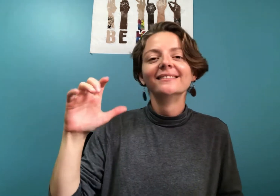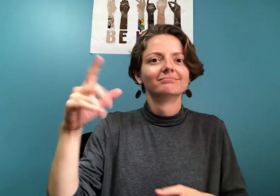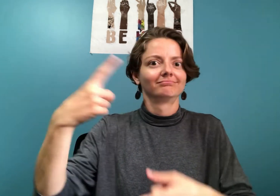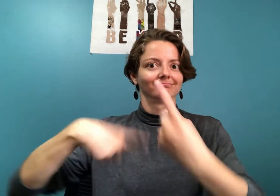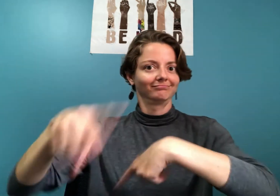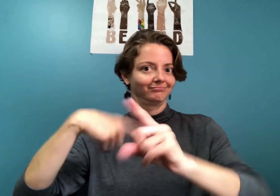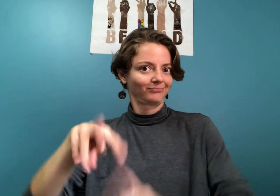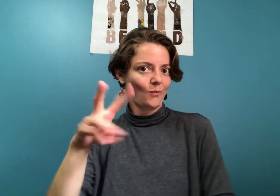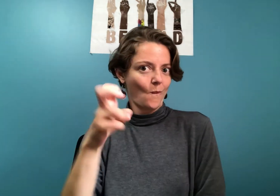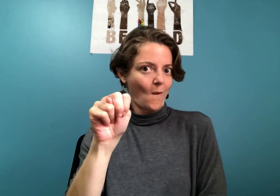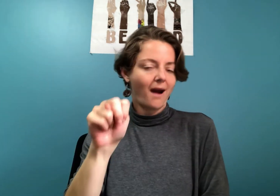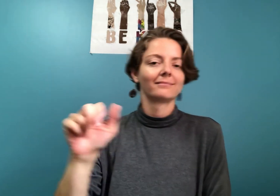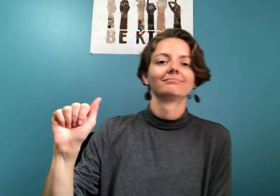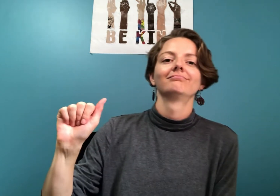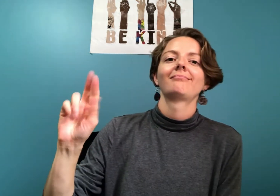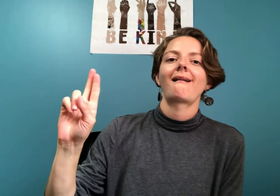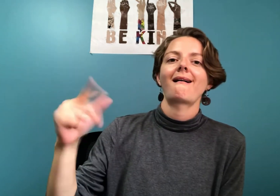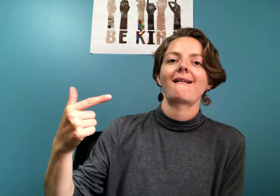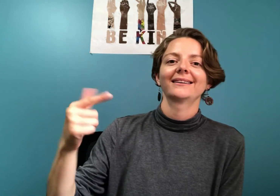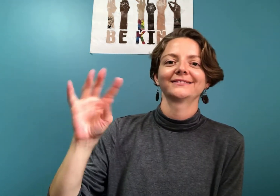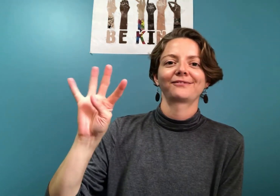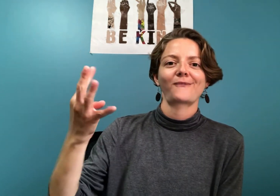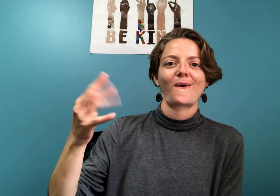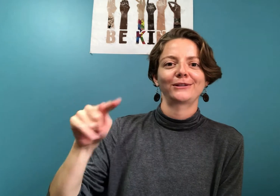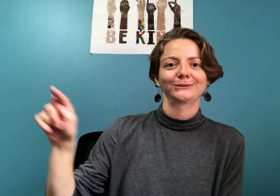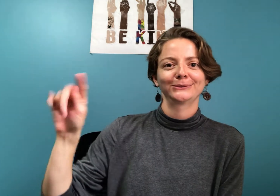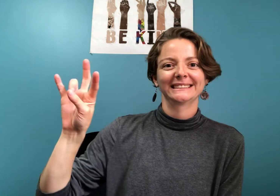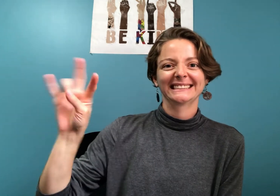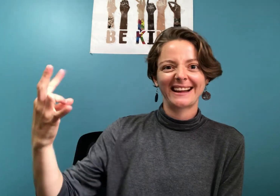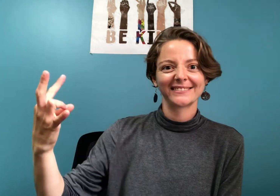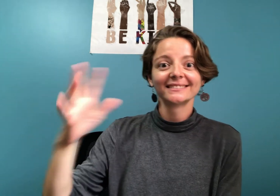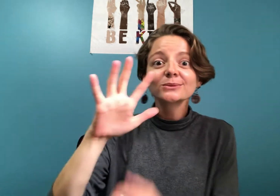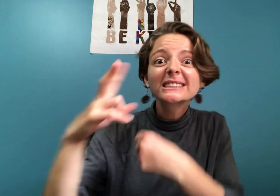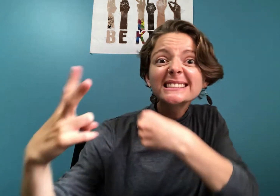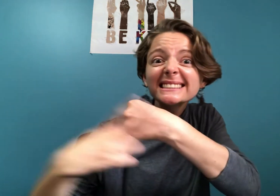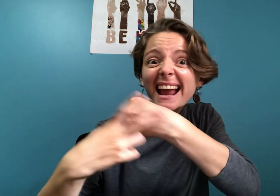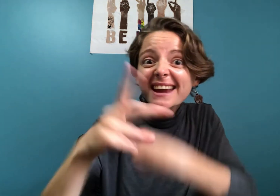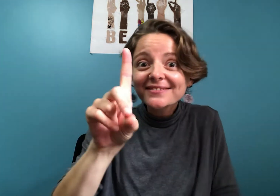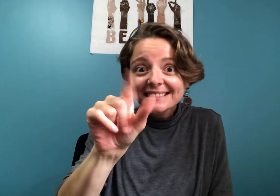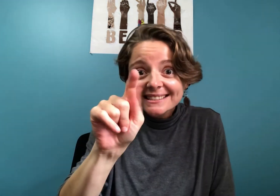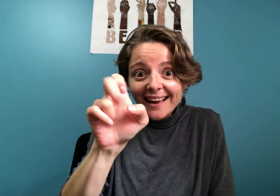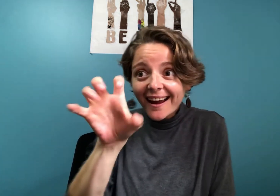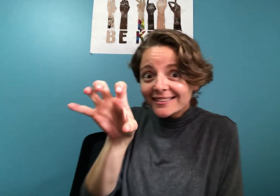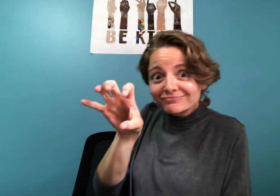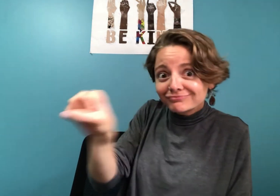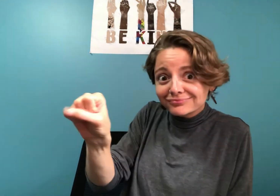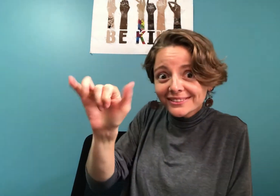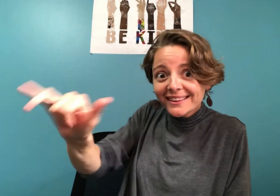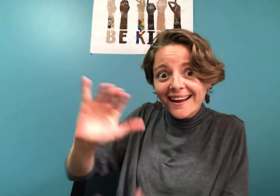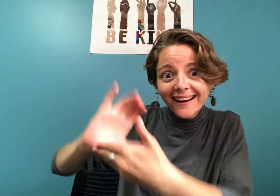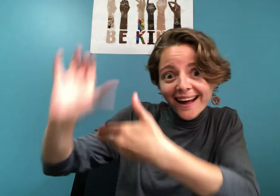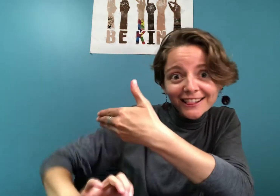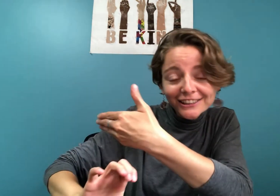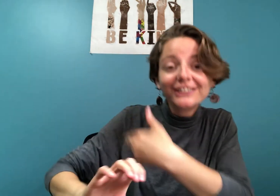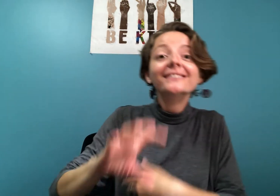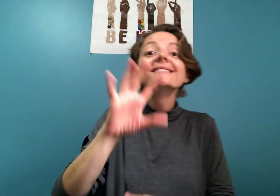It's happening on August 4-7th. Save the Date and mark your calendar!